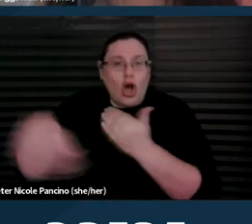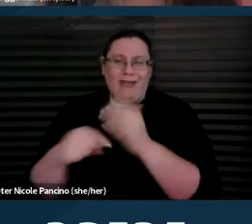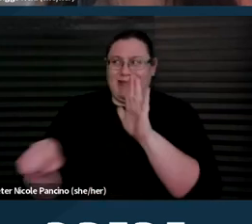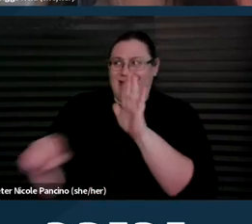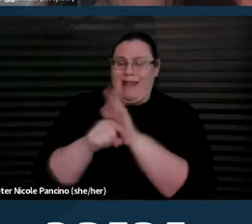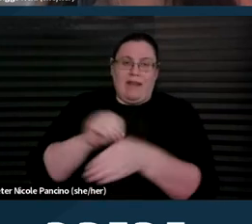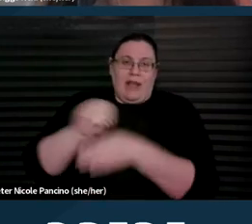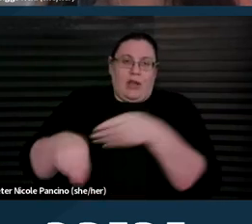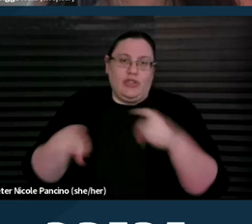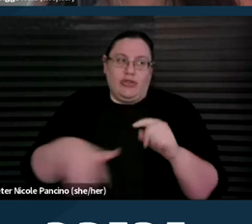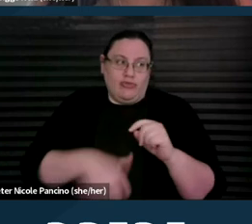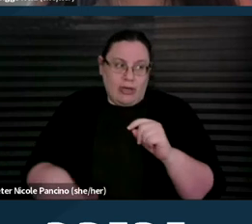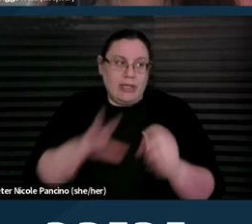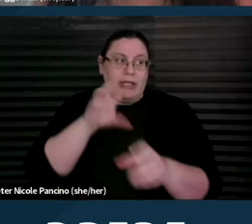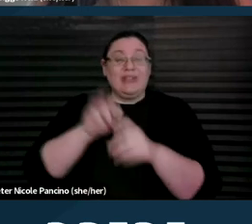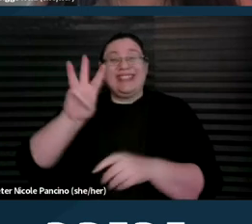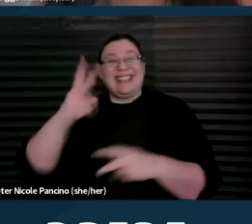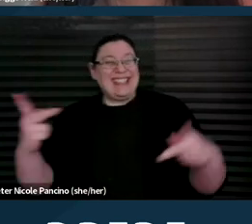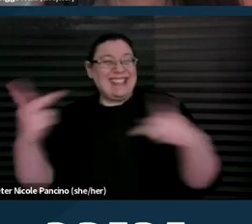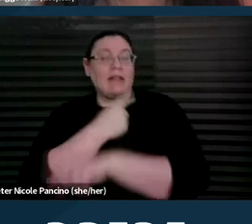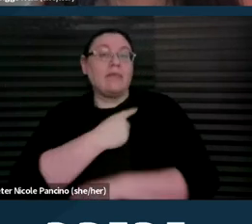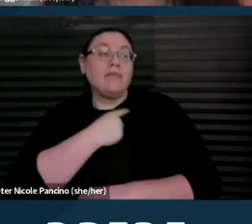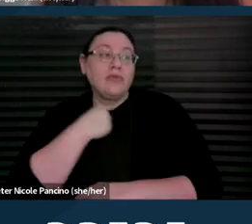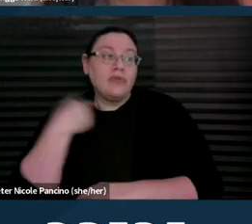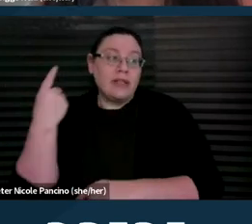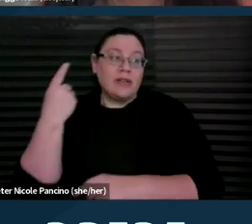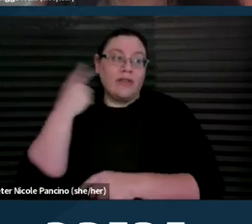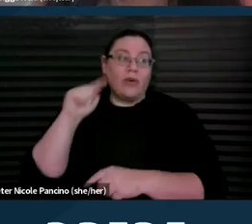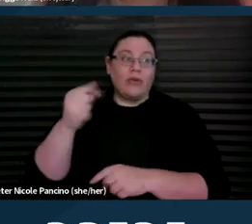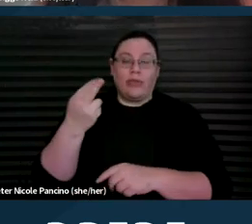including six times the risk for thromboembolism,